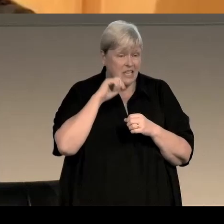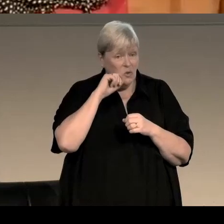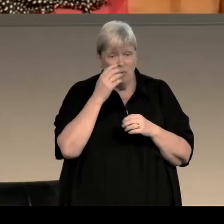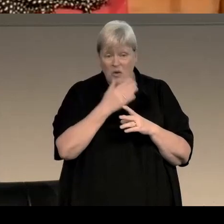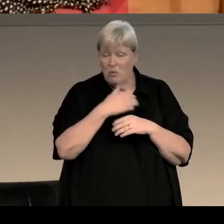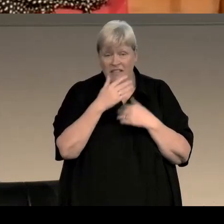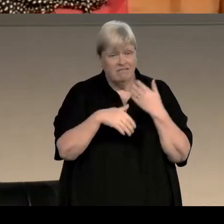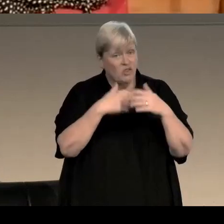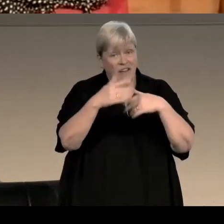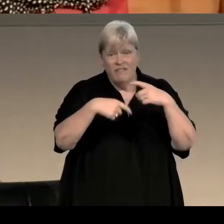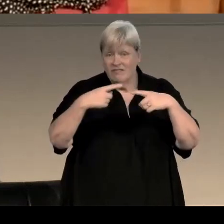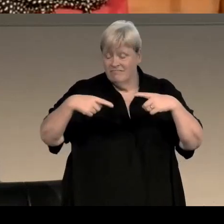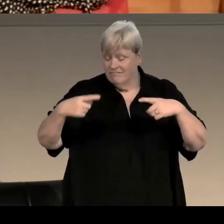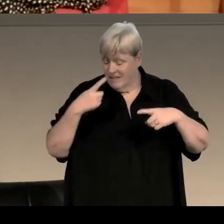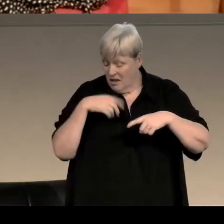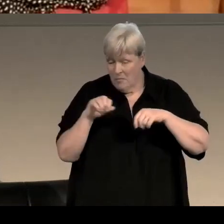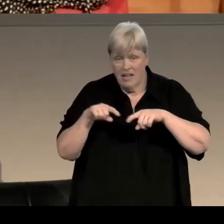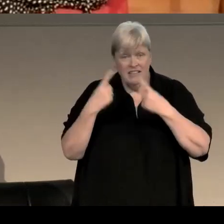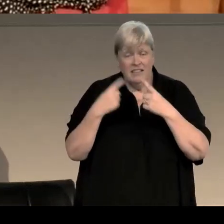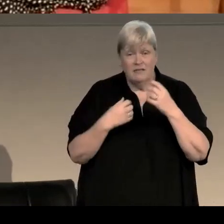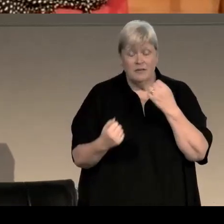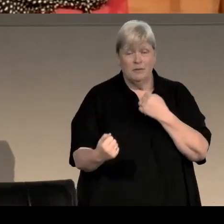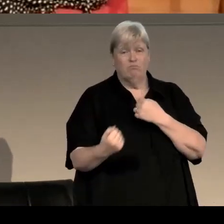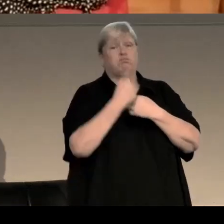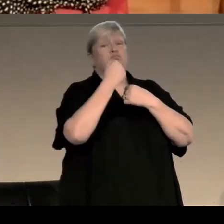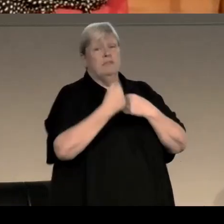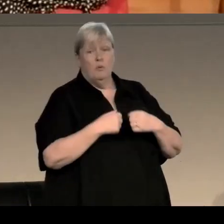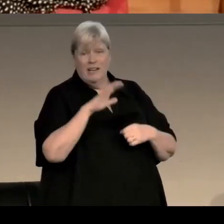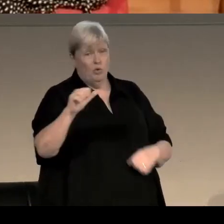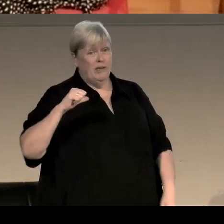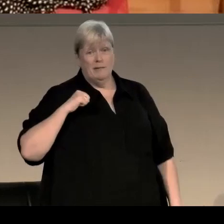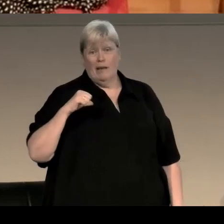and that something different may come along and hit me on the back of the neck when I'm not expecting it.